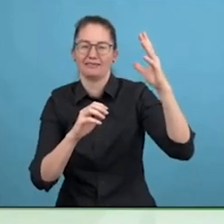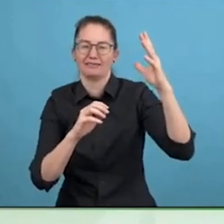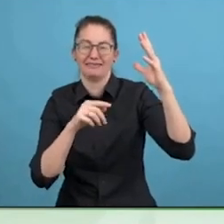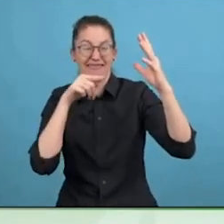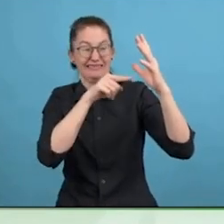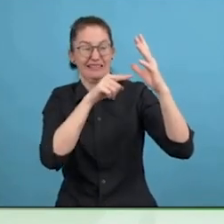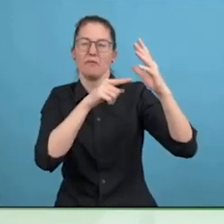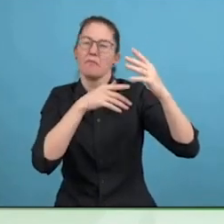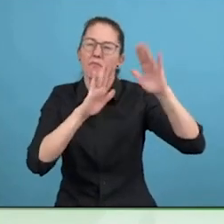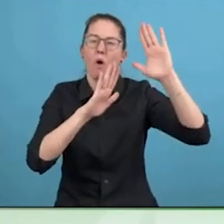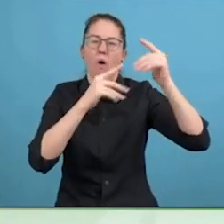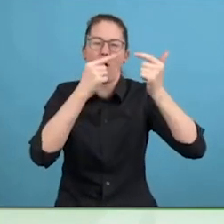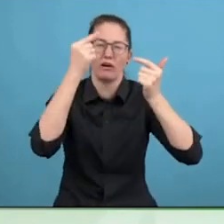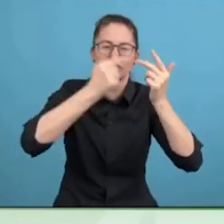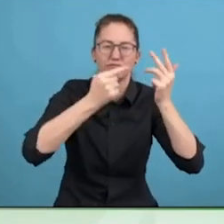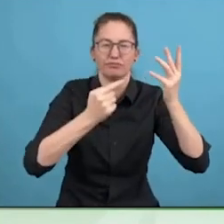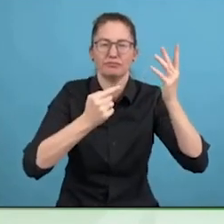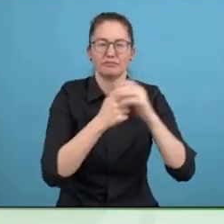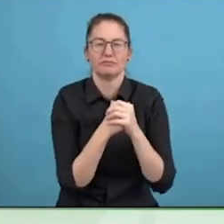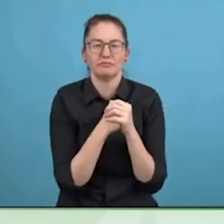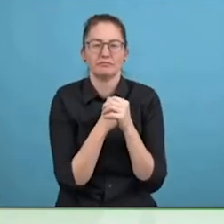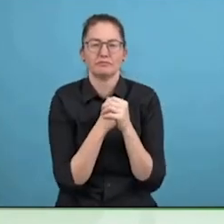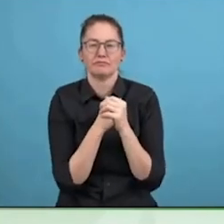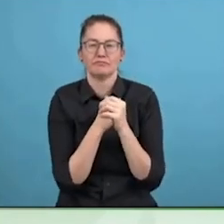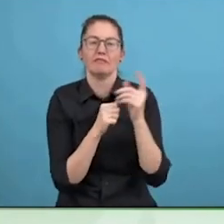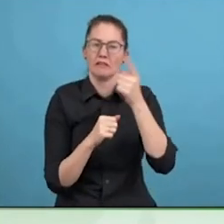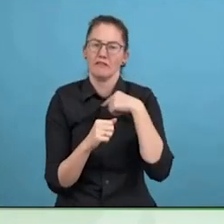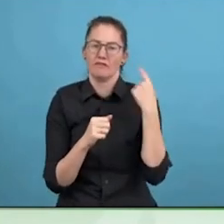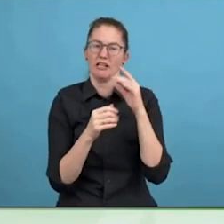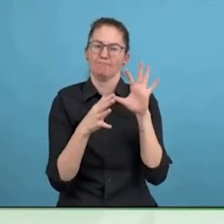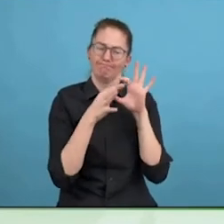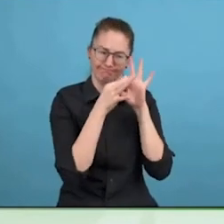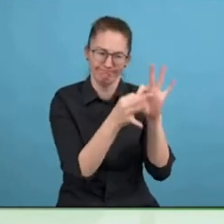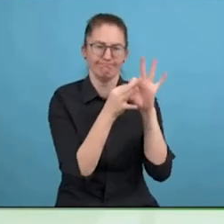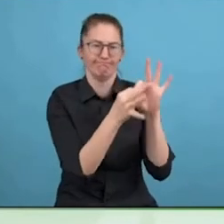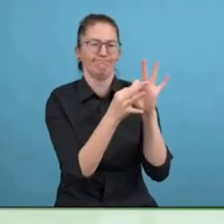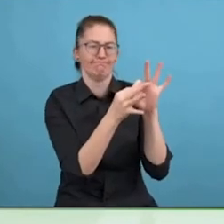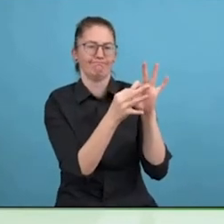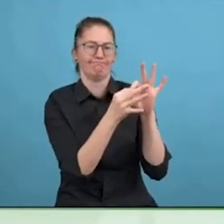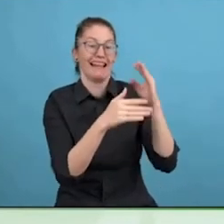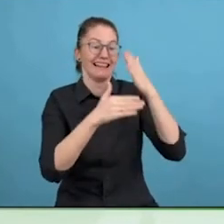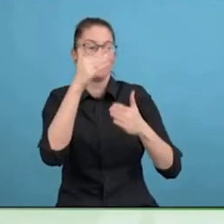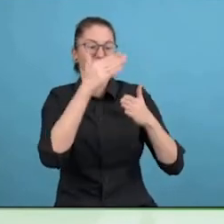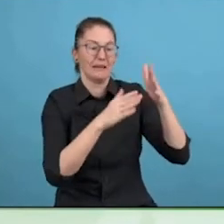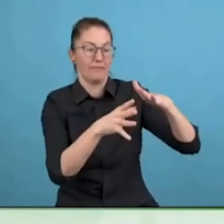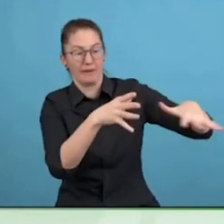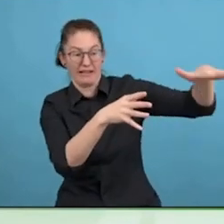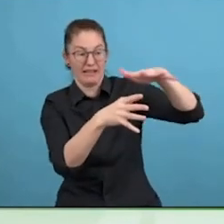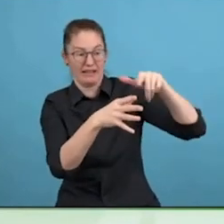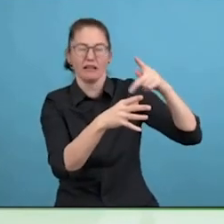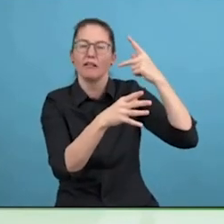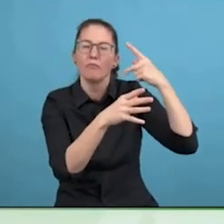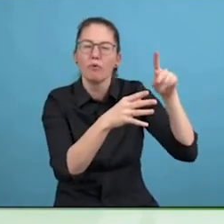of an economic impact. And when we did the study, we thought what is the economic impact that a